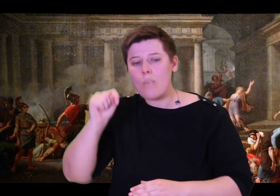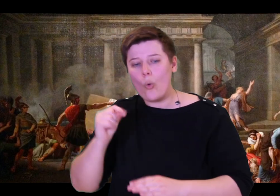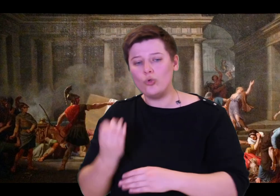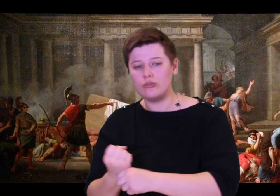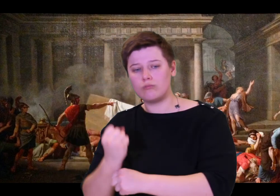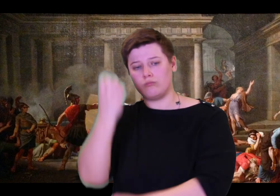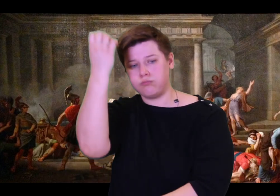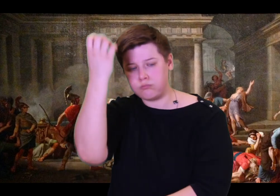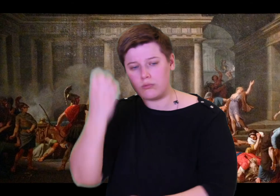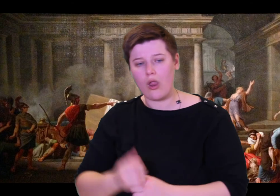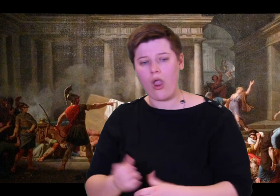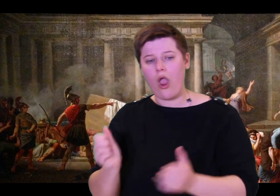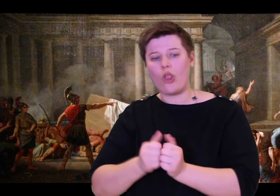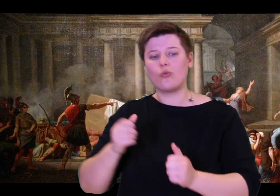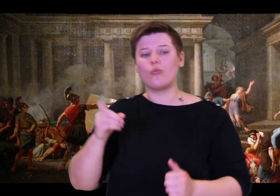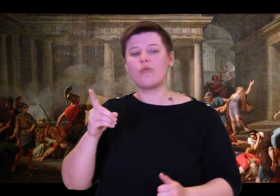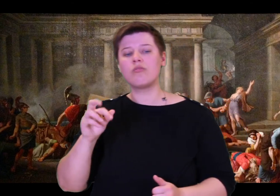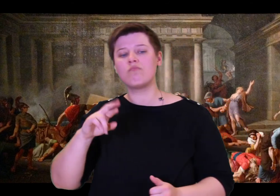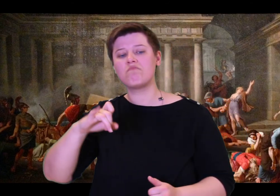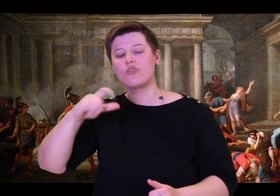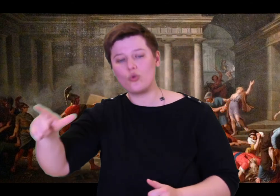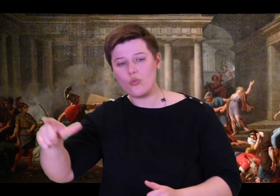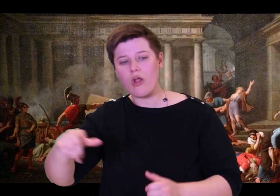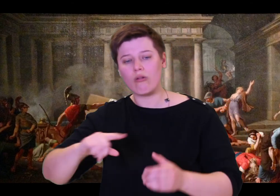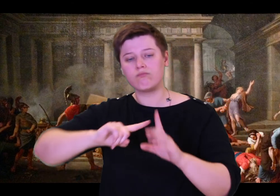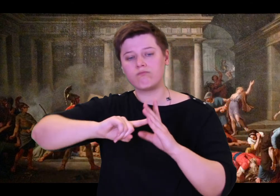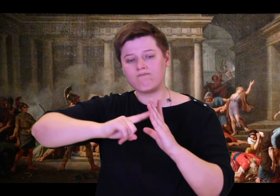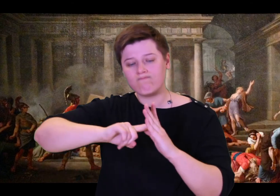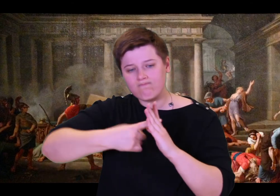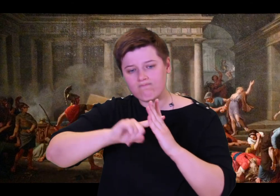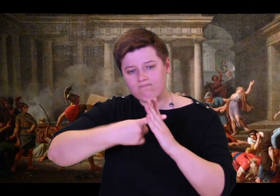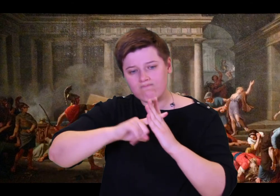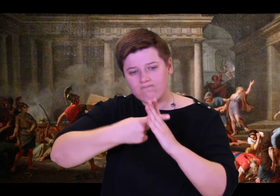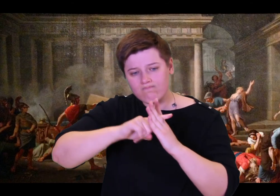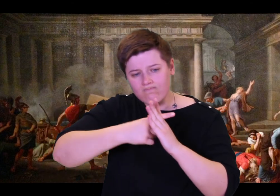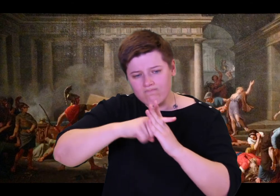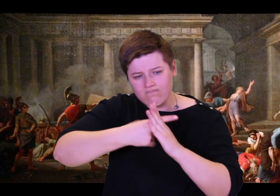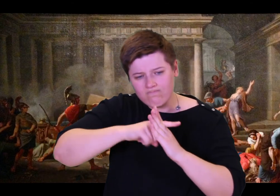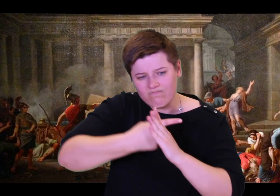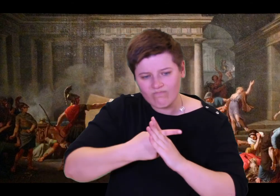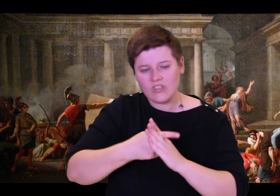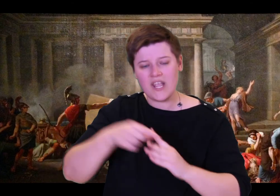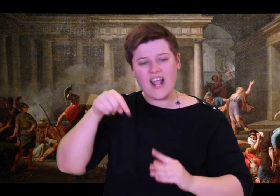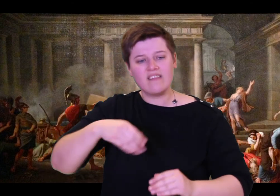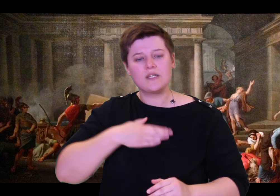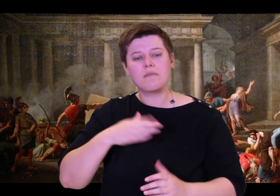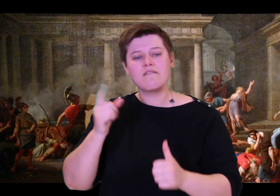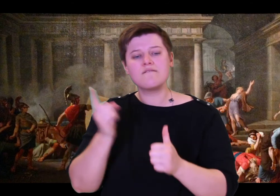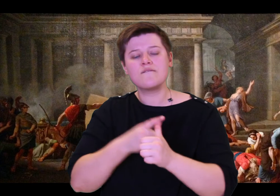green, as sturdy as a pillar. And I built the room around it. I packed stones